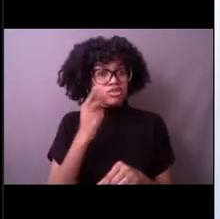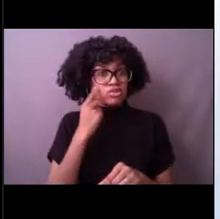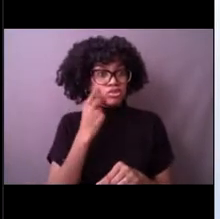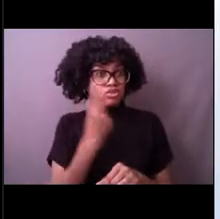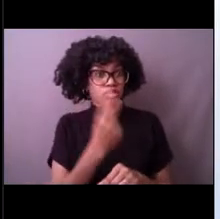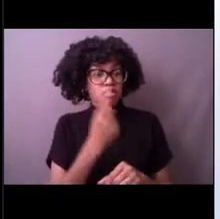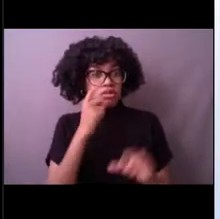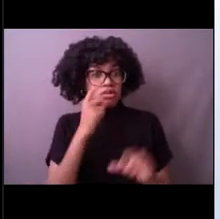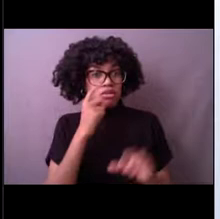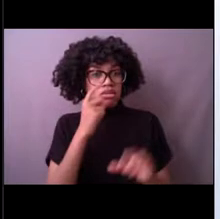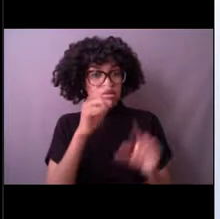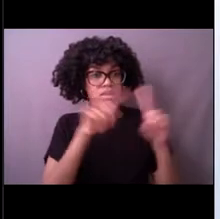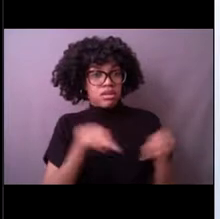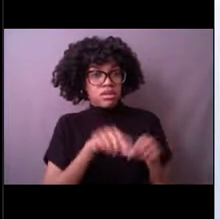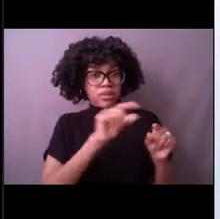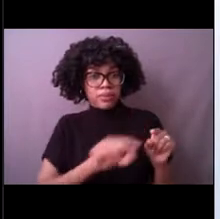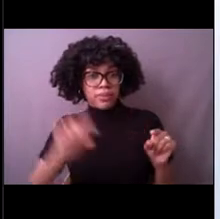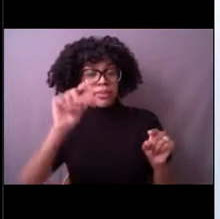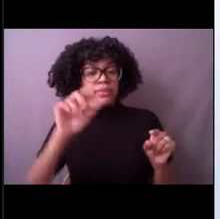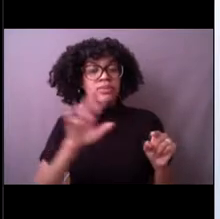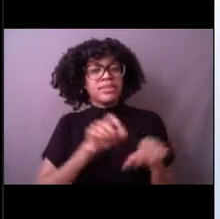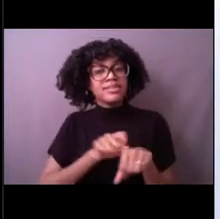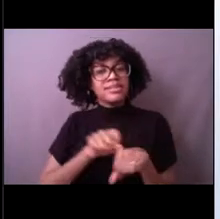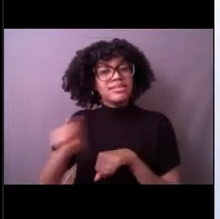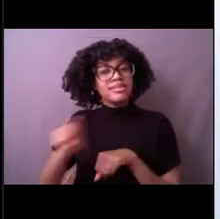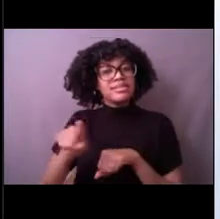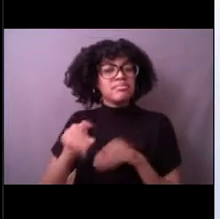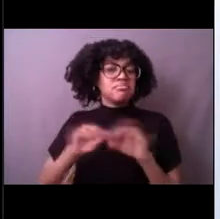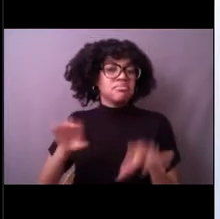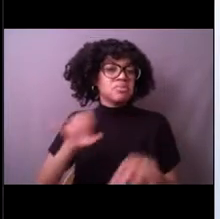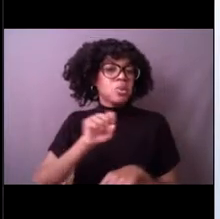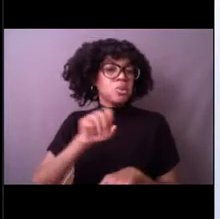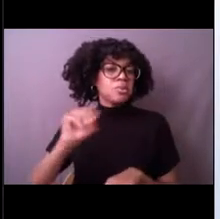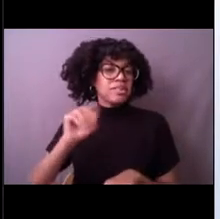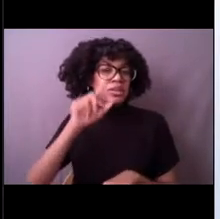as Hurricane Dorian was approaching the station.